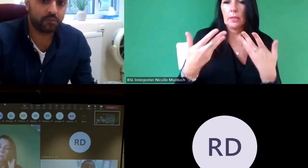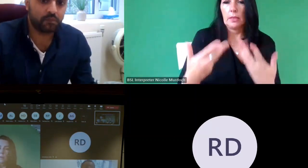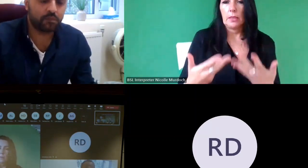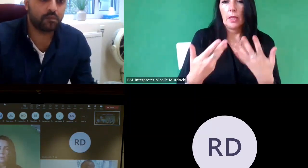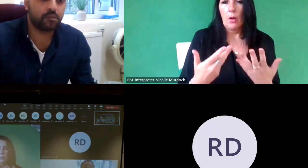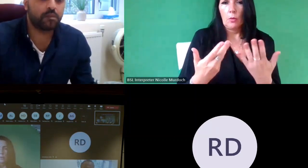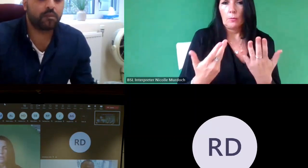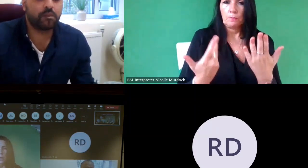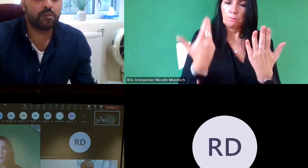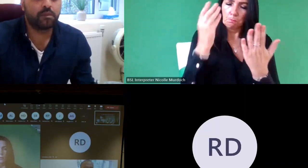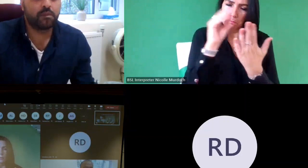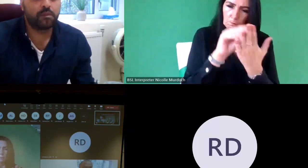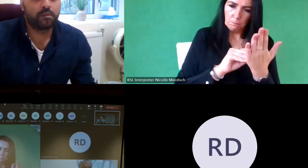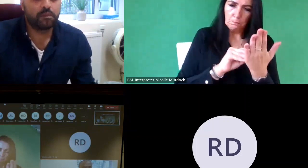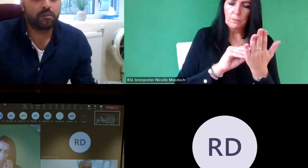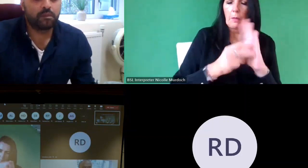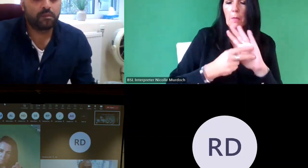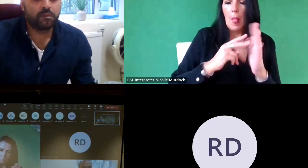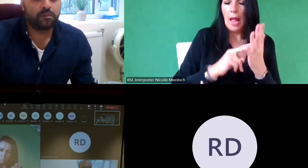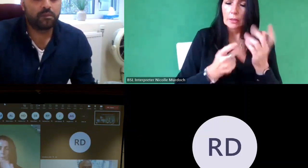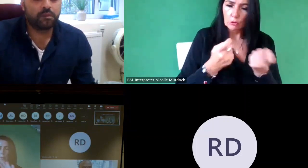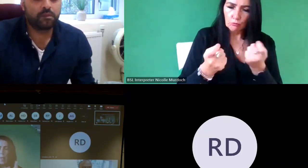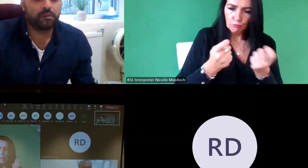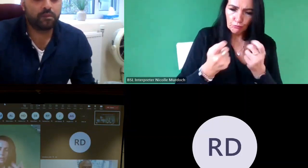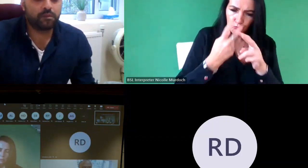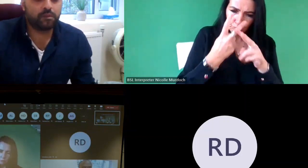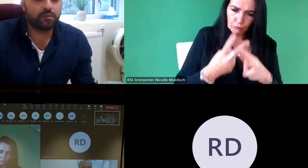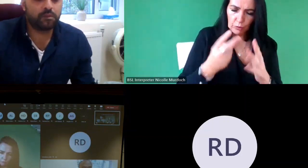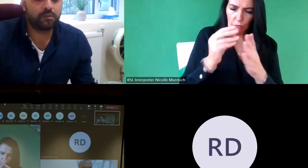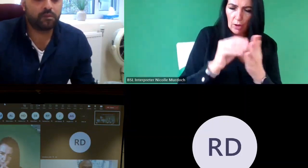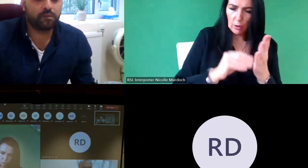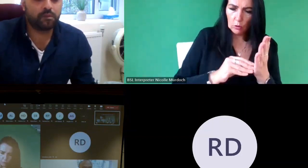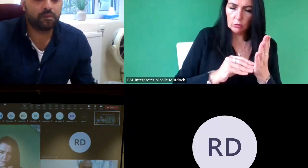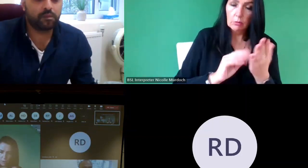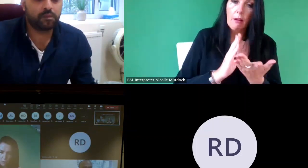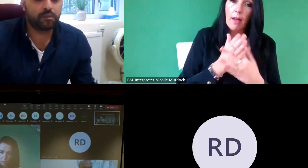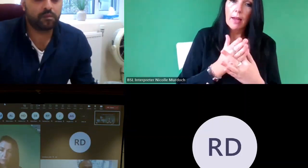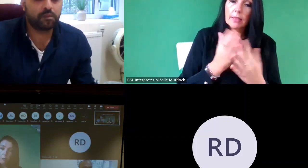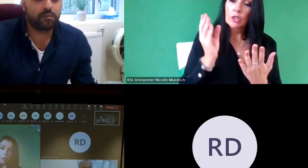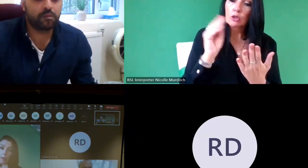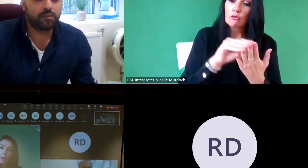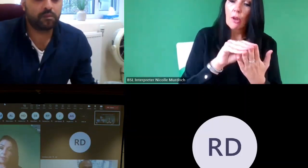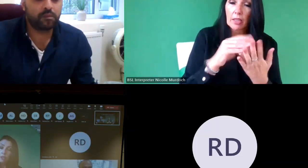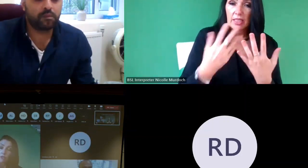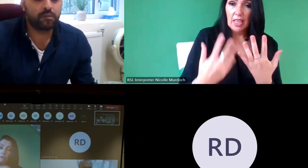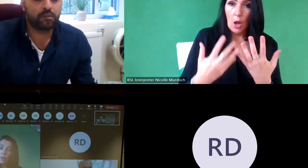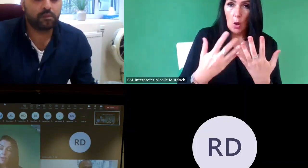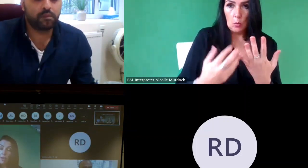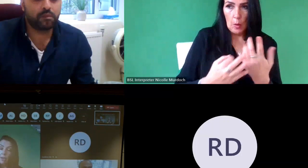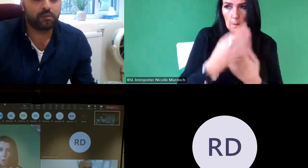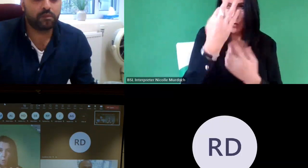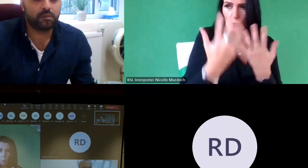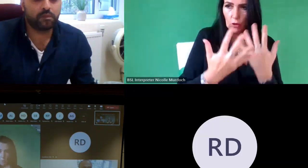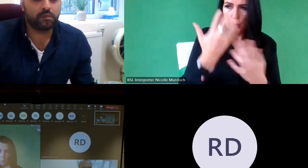record management plans so access to records now for people is much better than I was say the 30 40